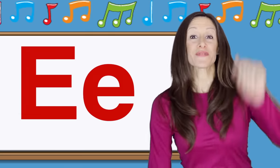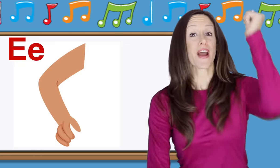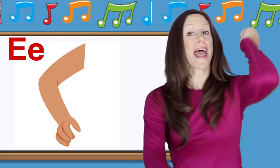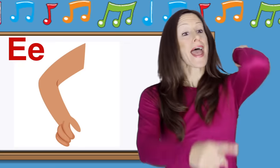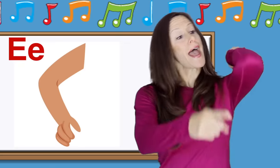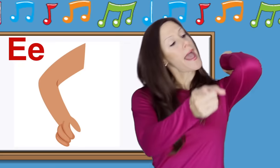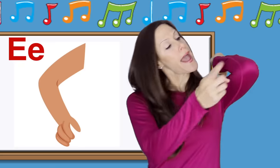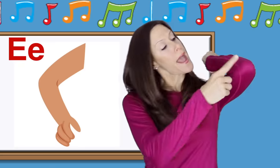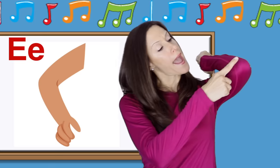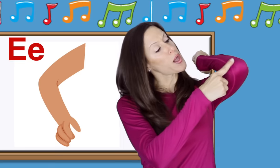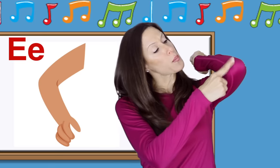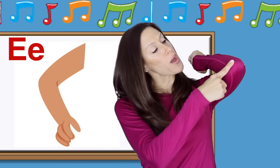E is for Elbow